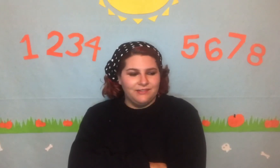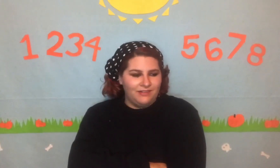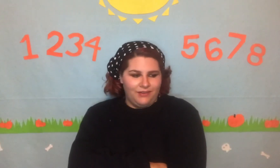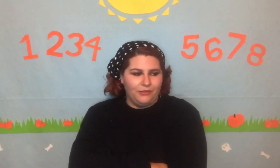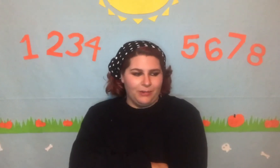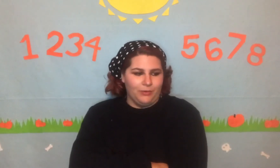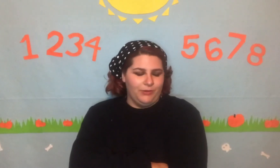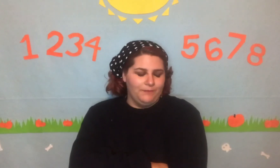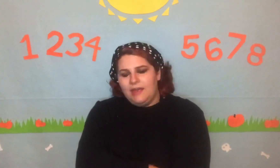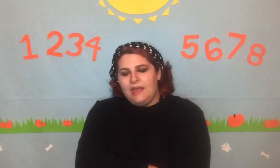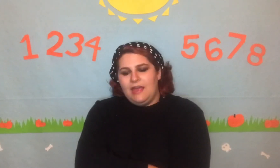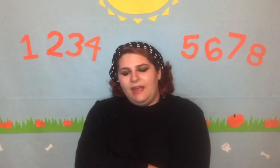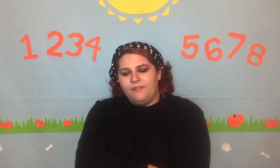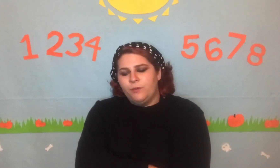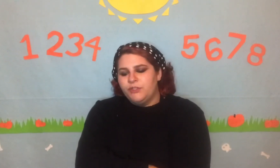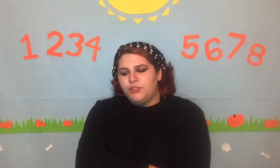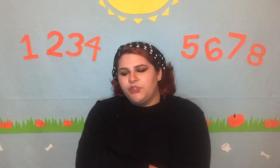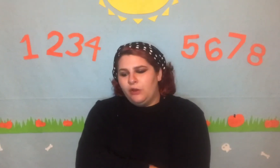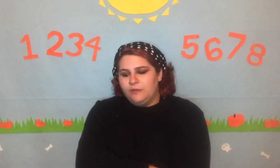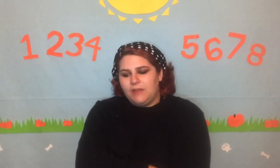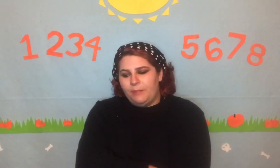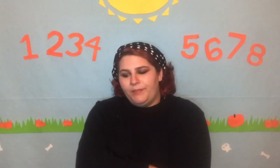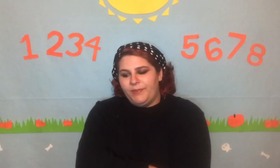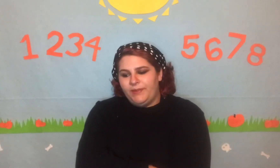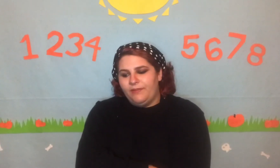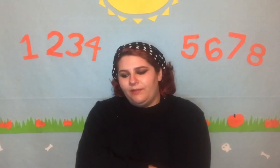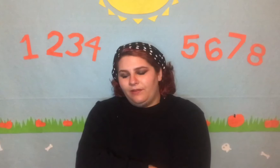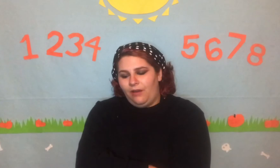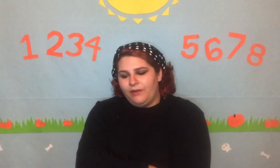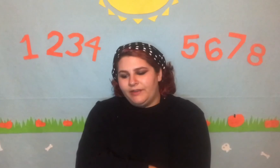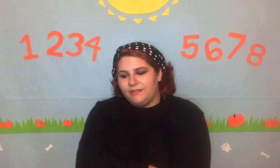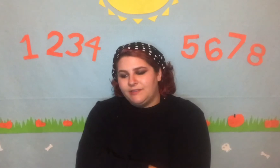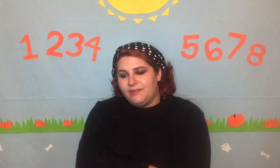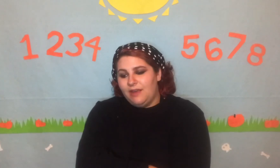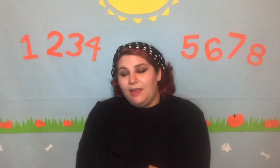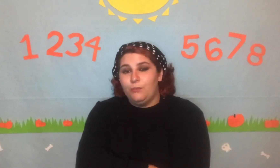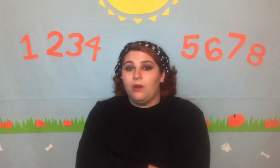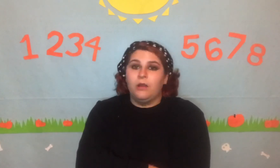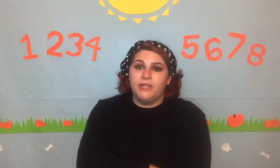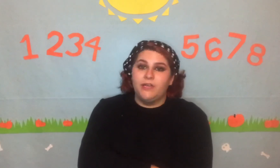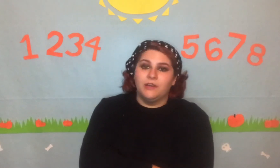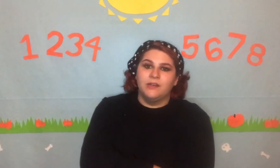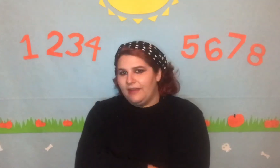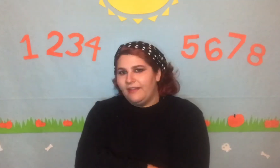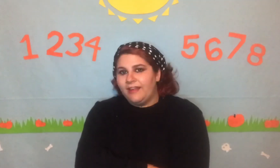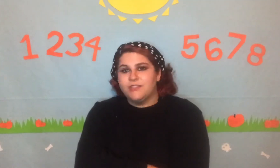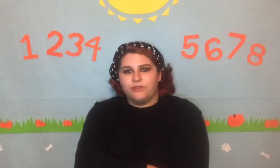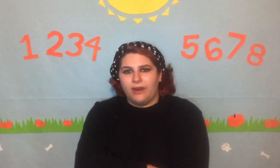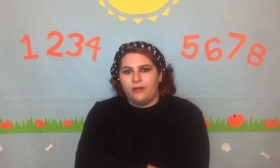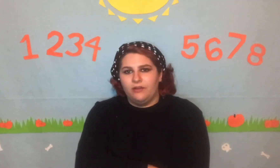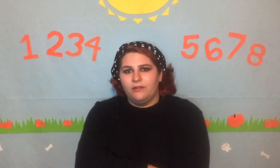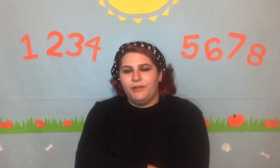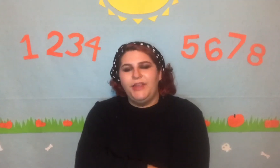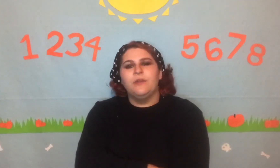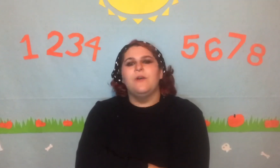Incredible. Everyone shows up in the longest "hey we're all here," and that's great. Heroes